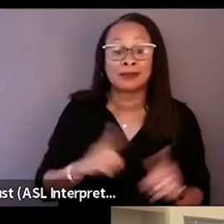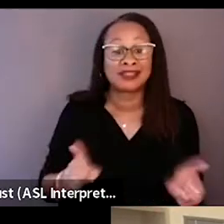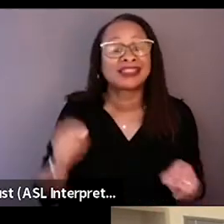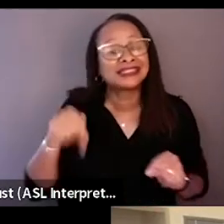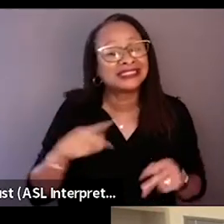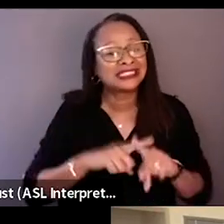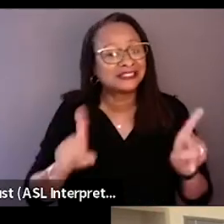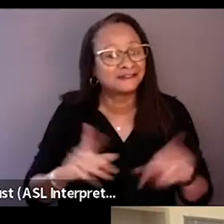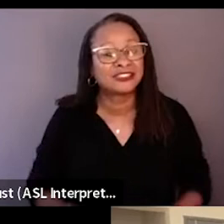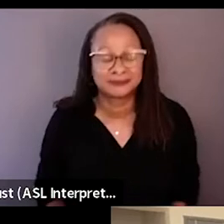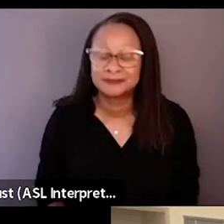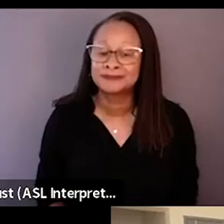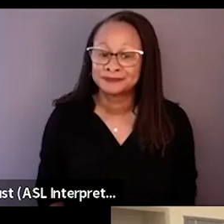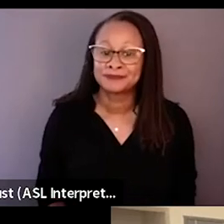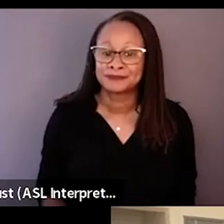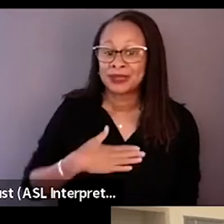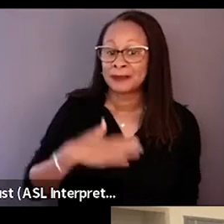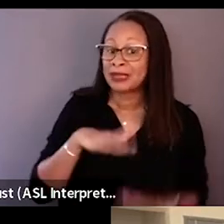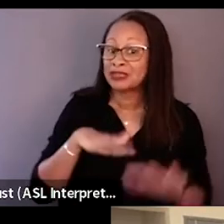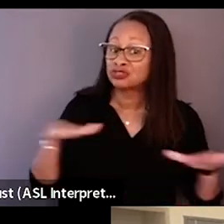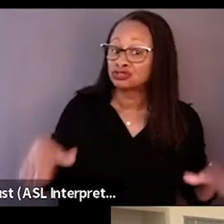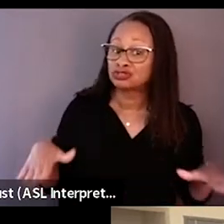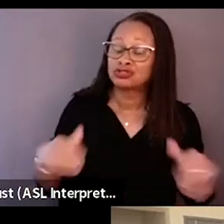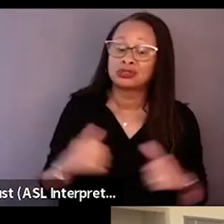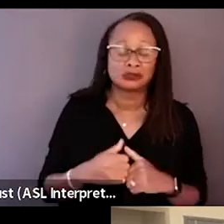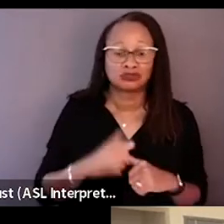that my children was really outspoken.